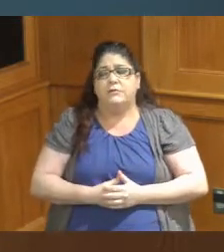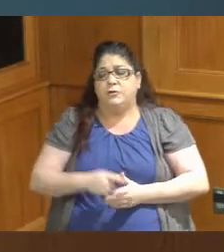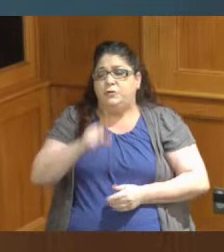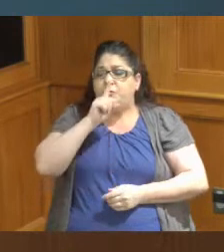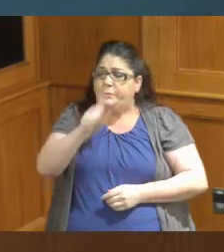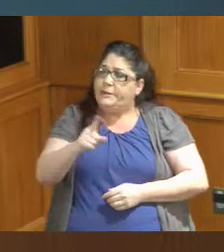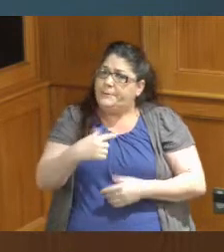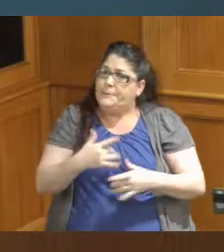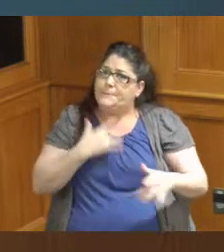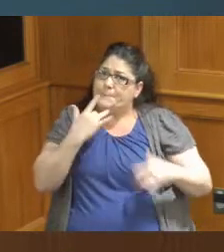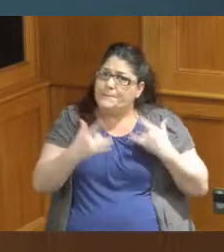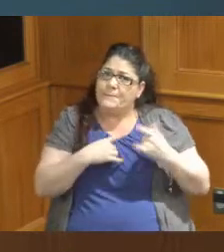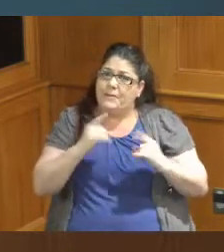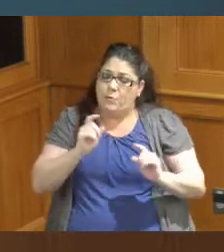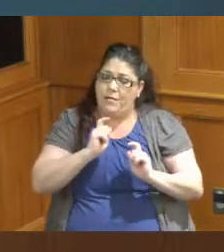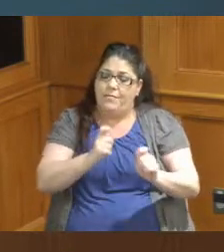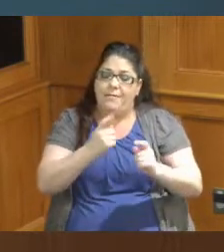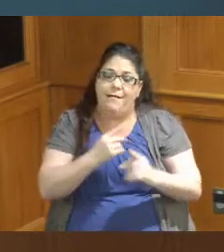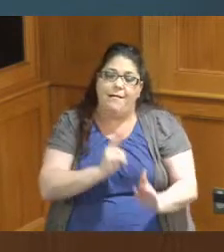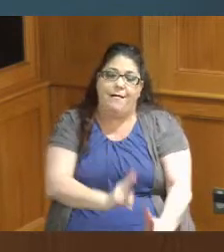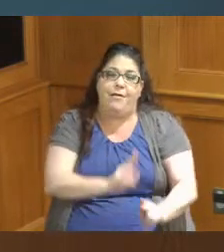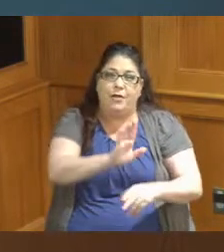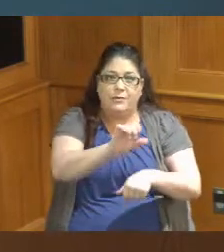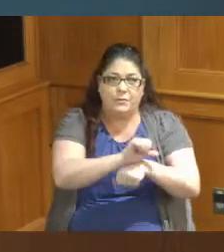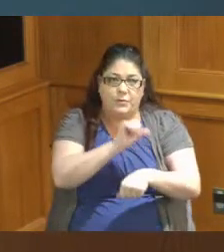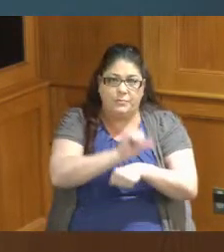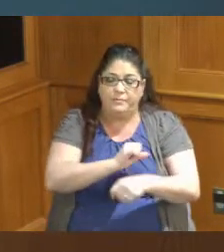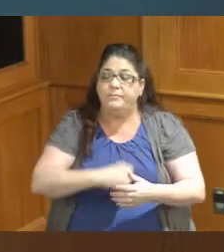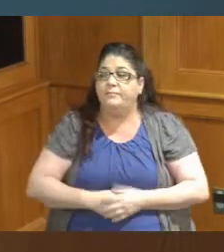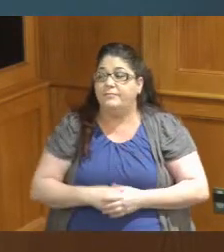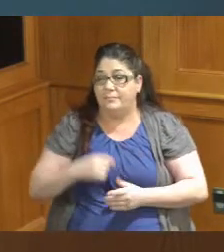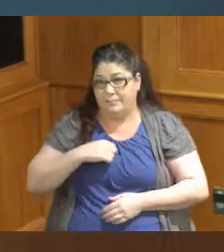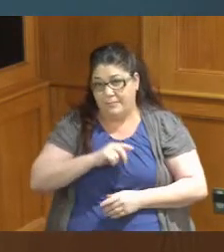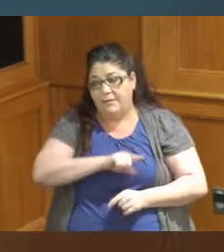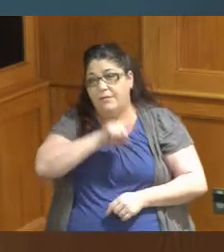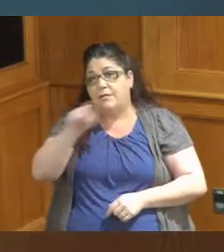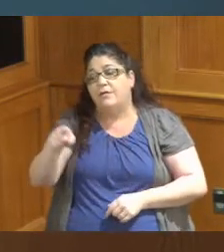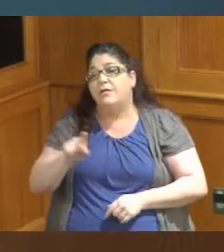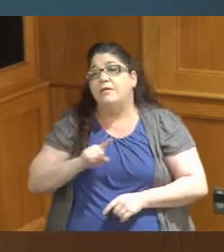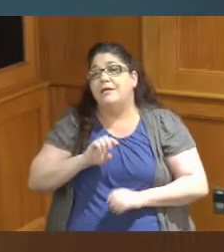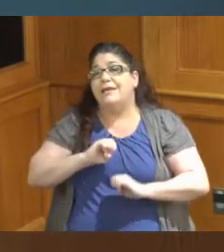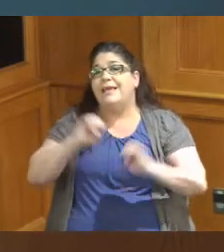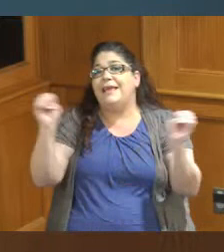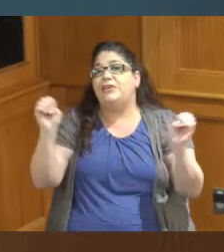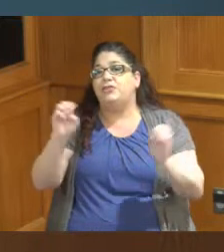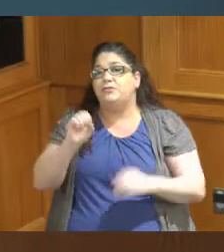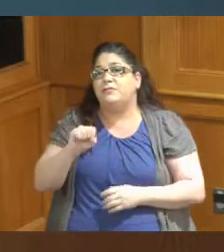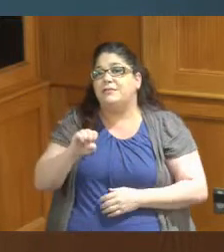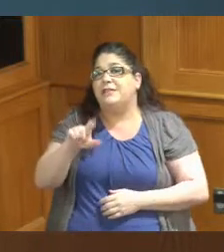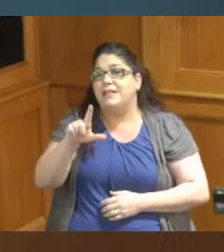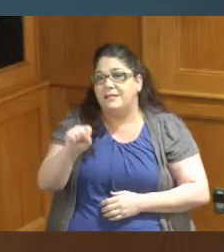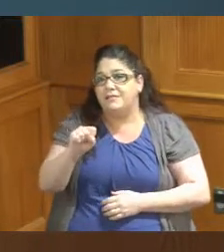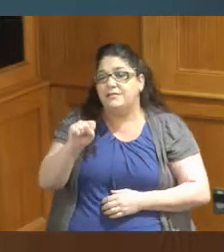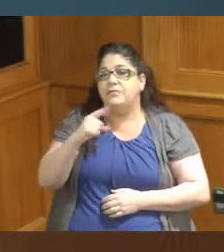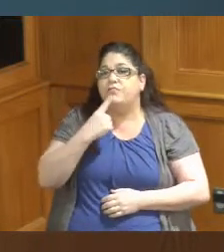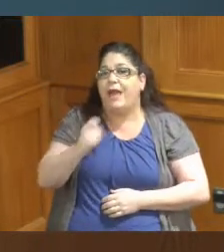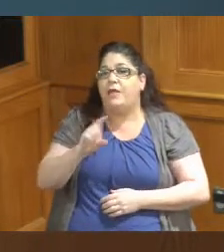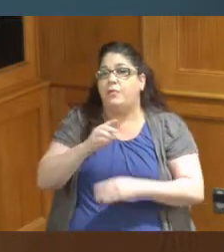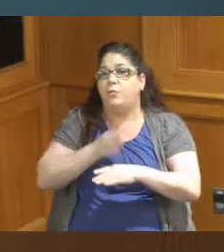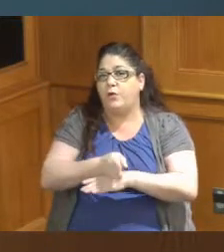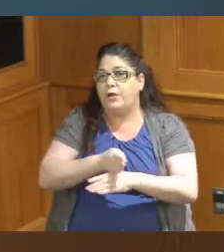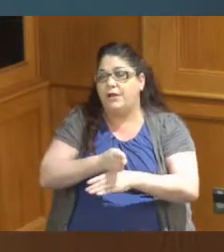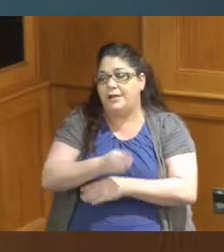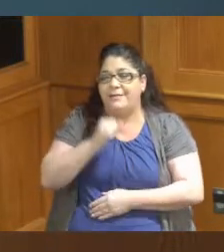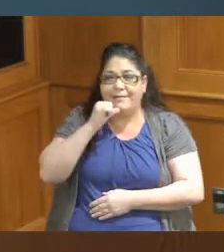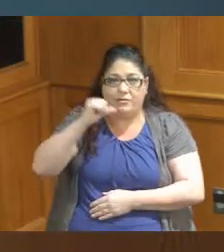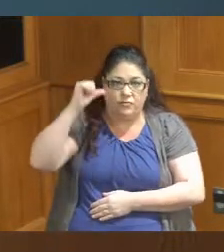done that also I was at the Easter Seals Redwood event on yesterday and I was one of the speakers